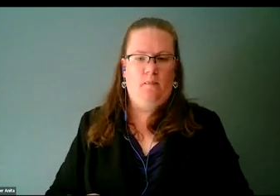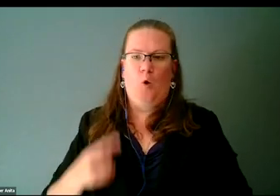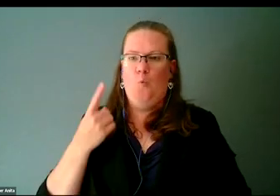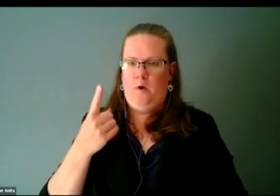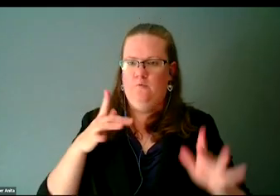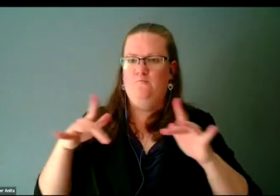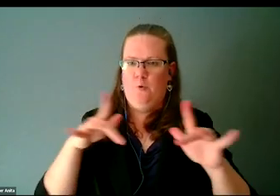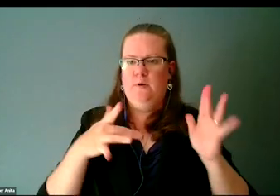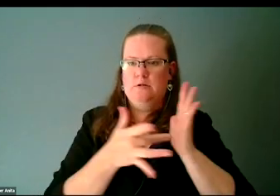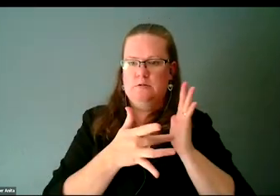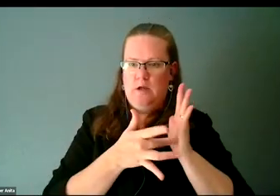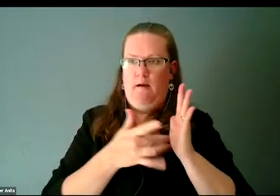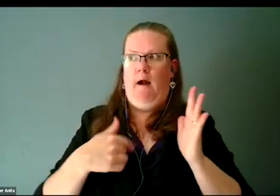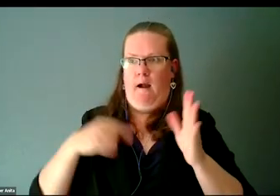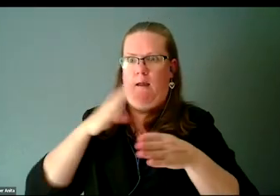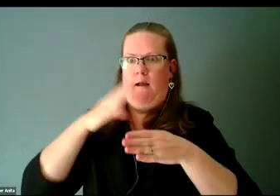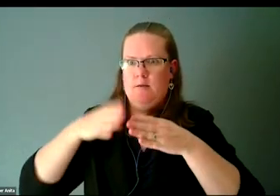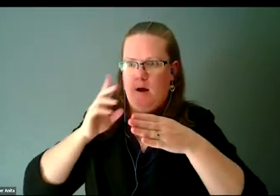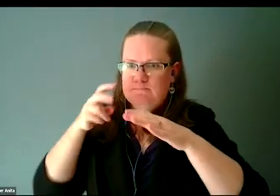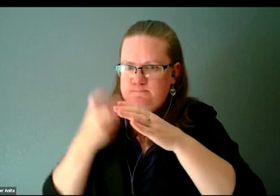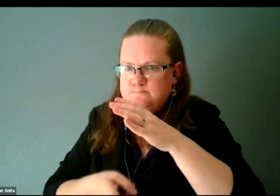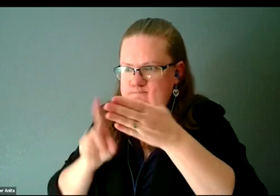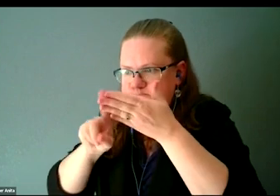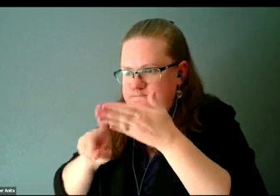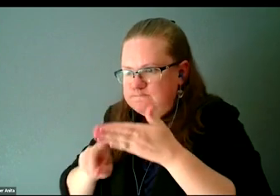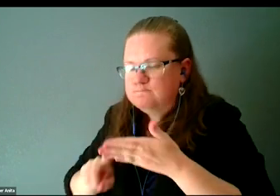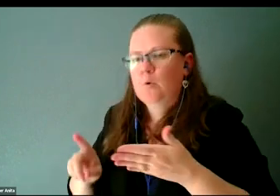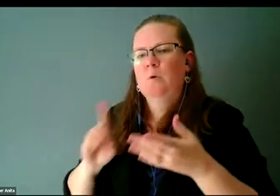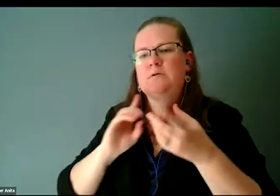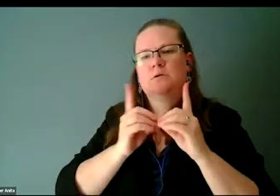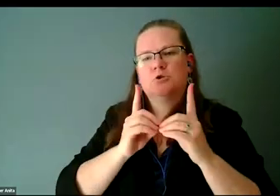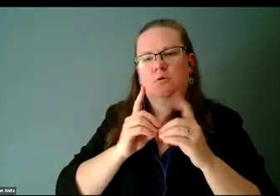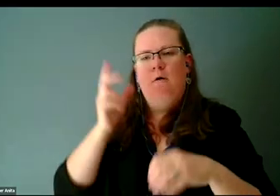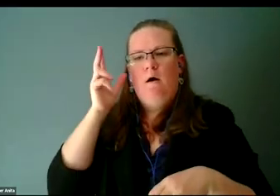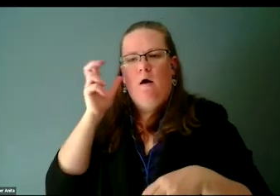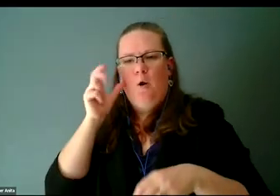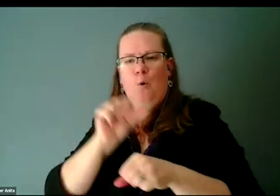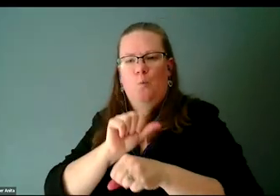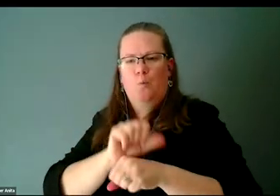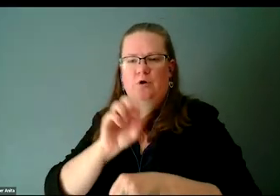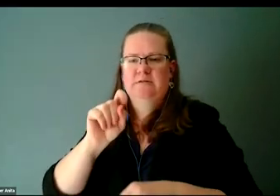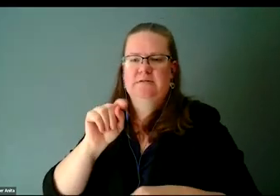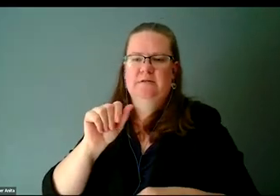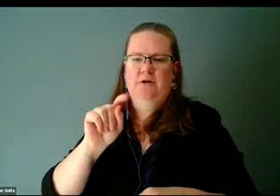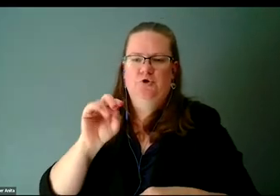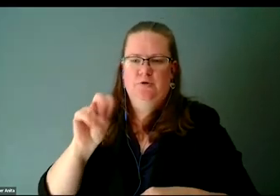a deep dive into was a digital audio workstation which is where engineers and producers,